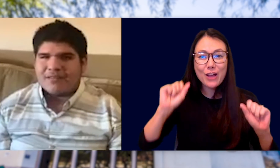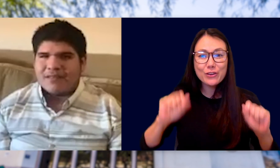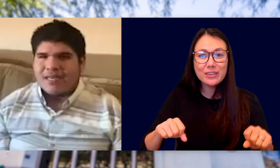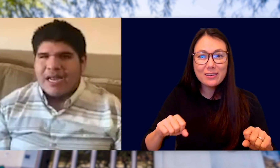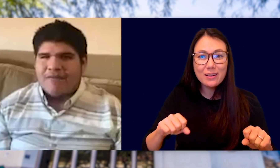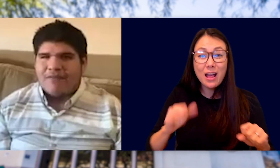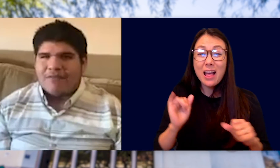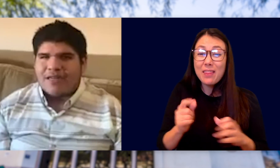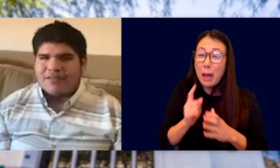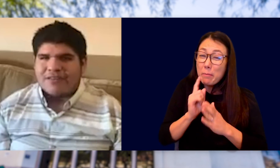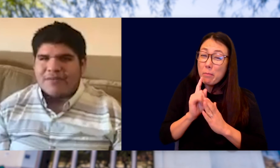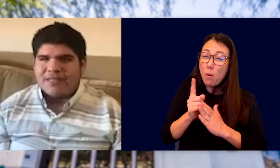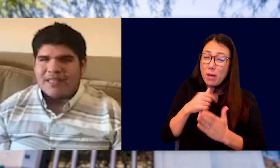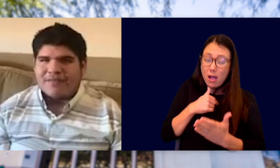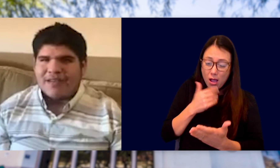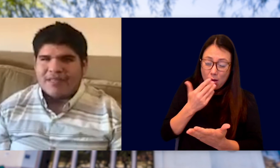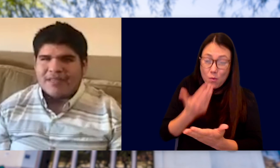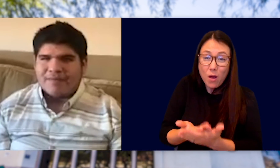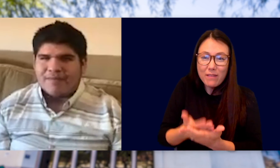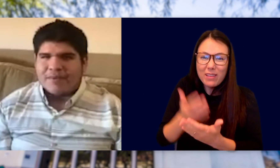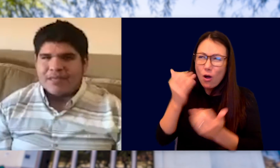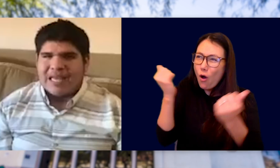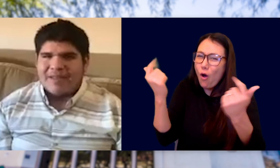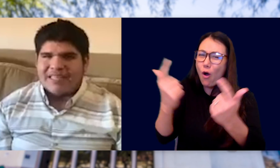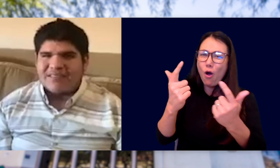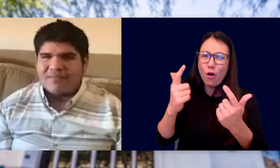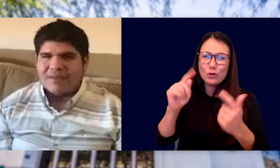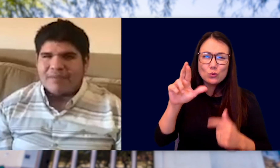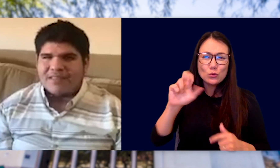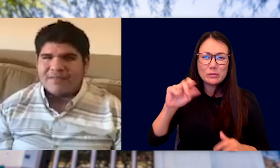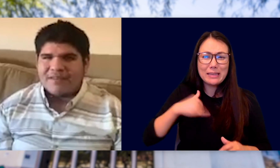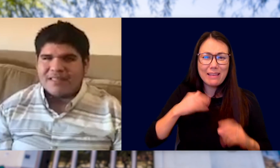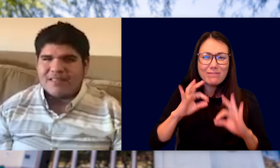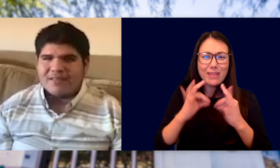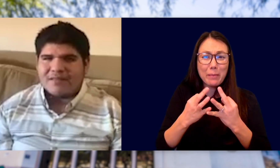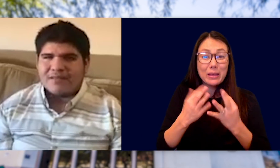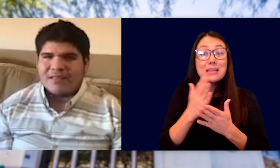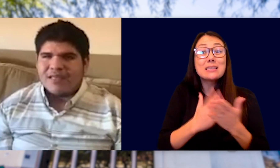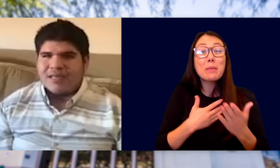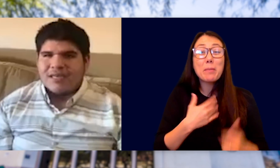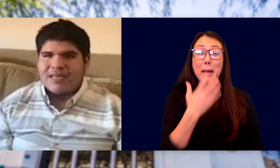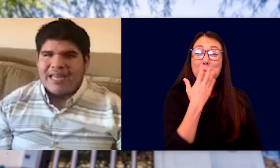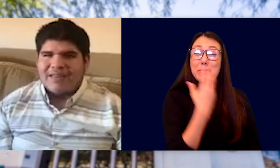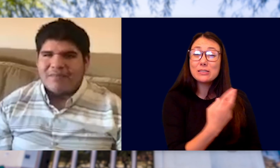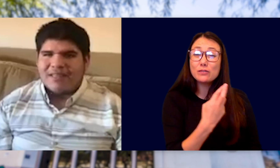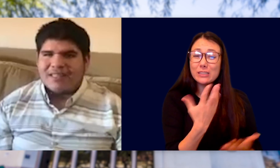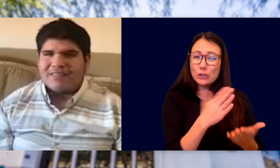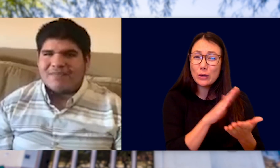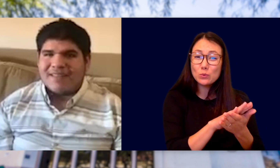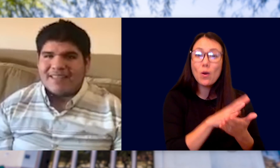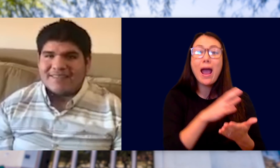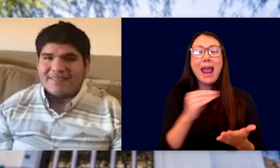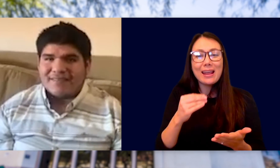EVERYONE HAS TREATED ME LIKE FAMILY. I MADE SOME OF MY BEST FRIENDS AT THIS SCHOOL AND I EVEN MET THE LOVE OF MY LIFE.